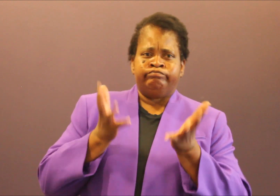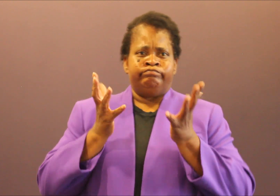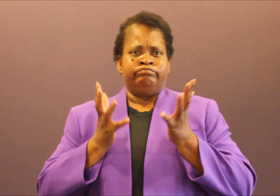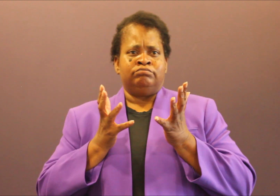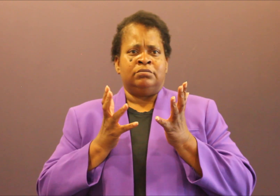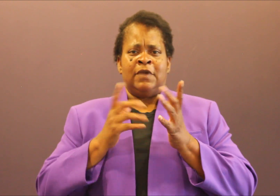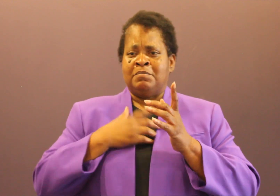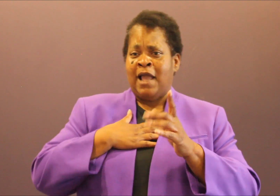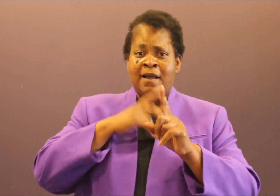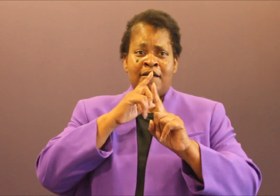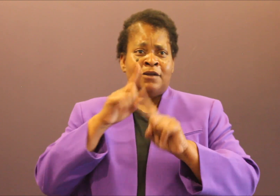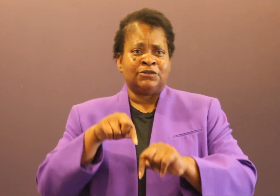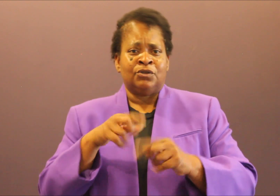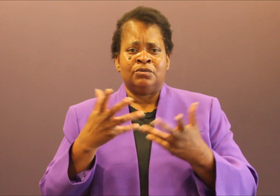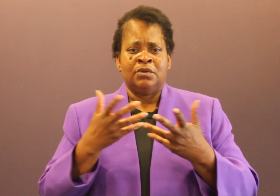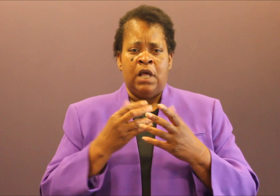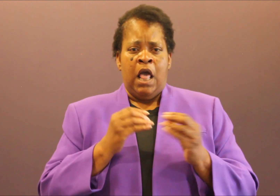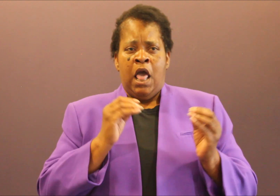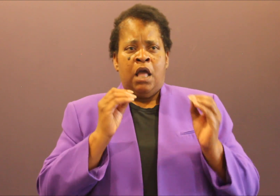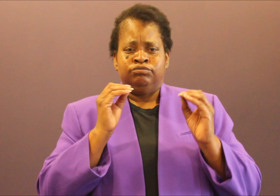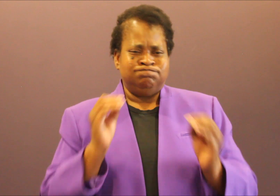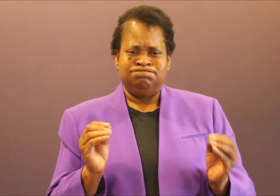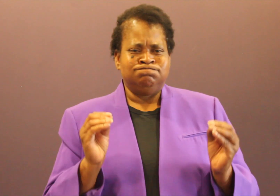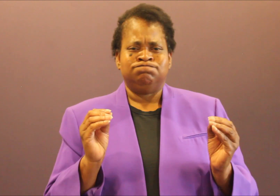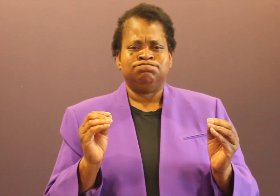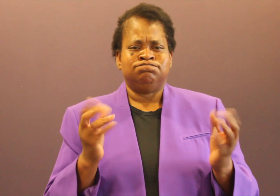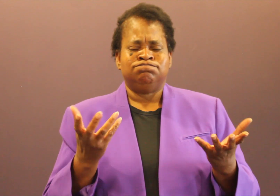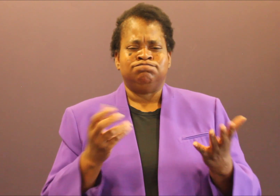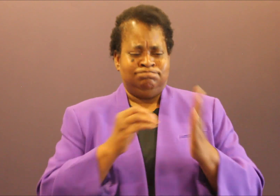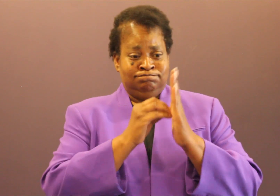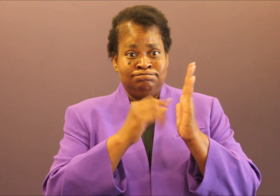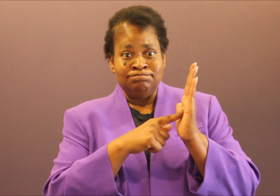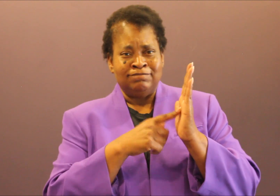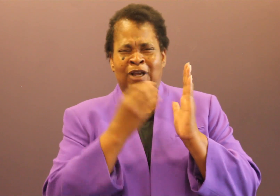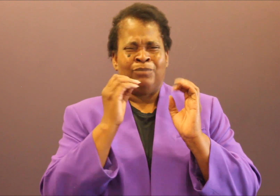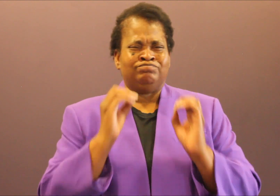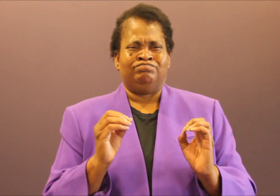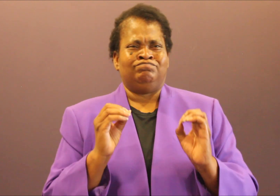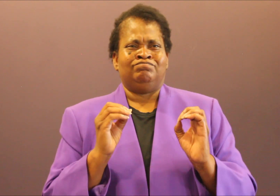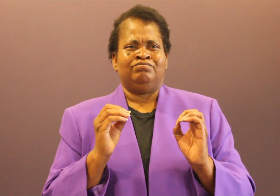life goes back to normal. The minute something happens we want to turn our